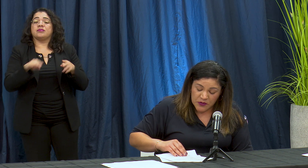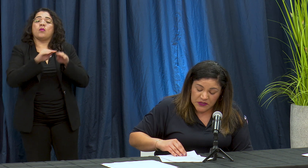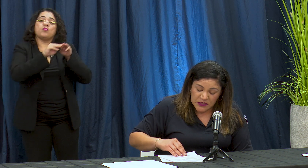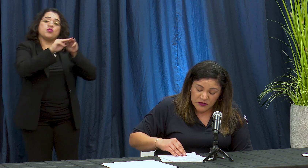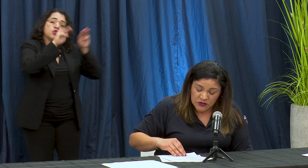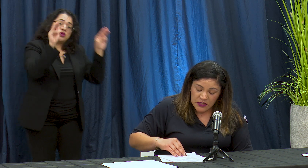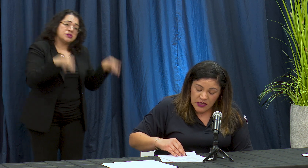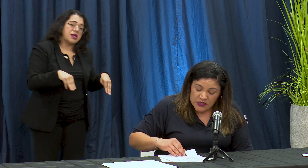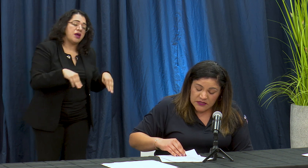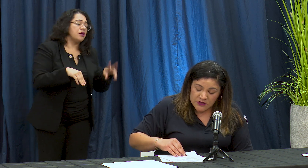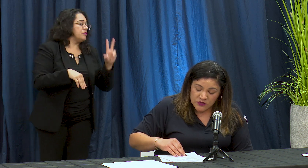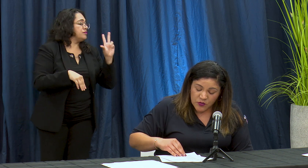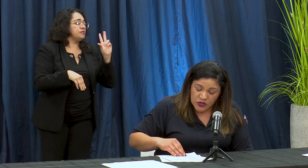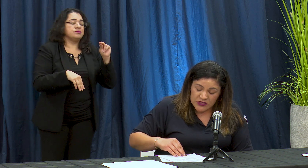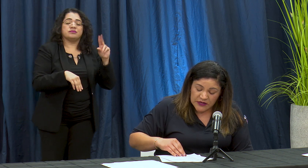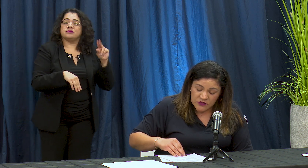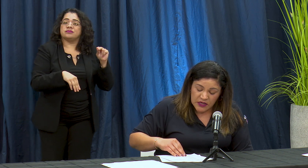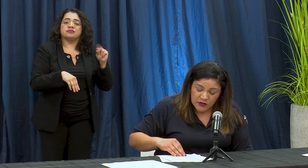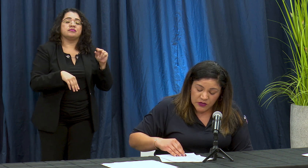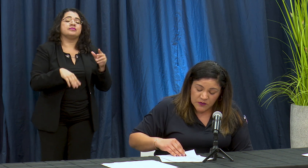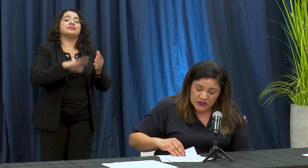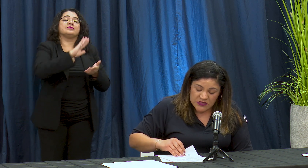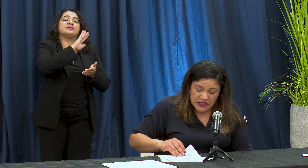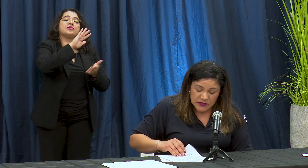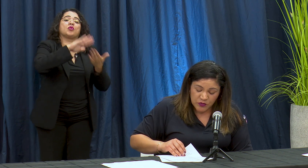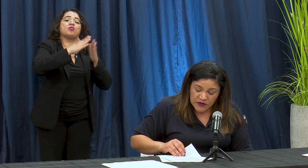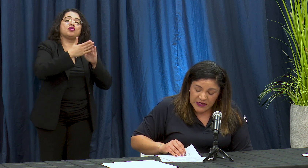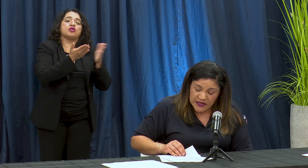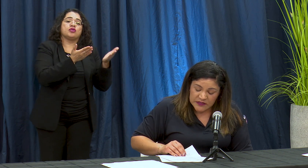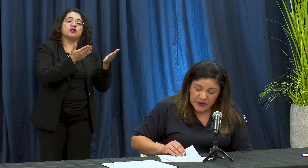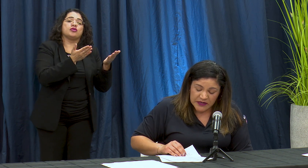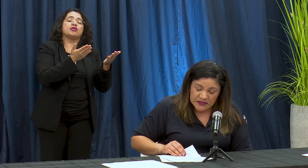permit Eidos Centro's communitary o--'s conclusion pasina's públicas parkis